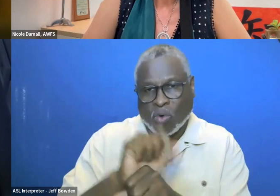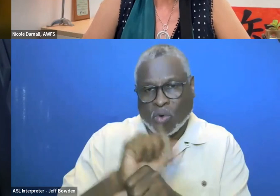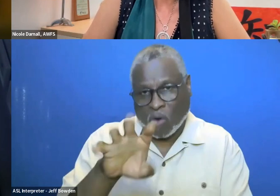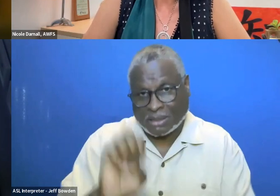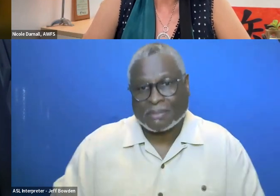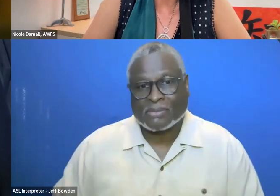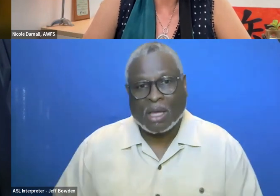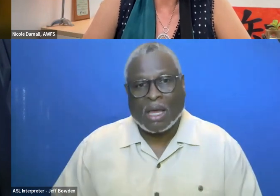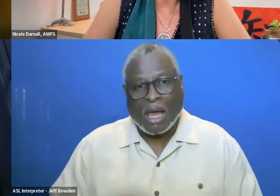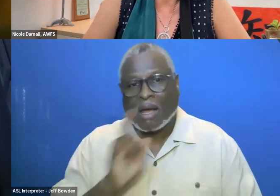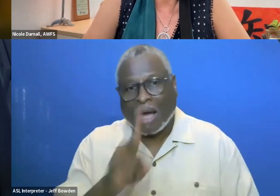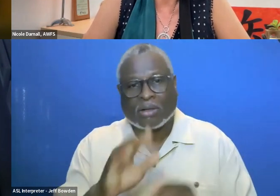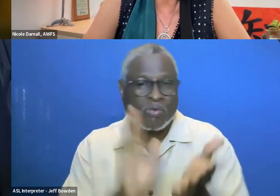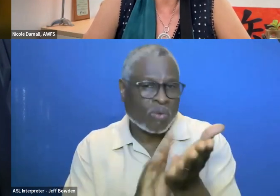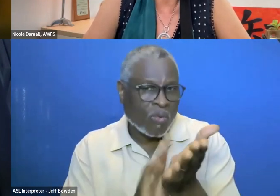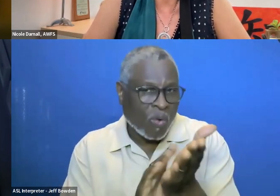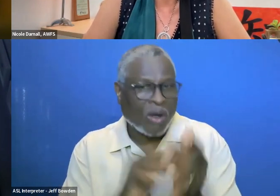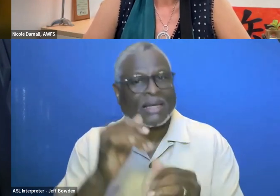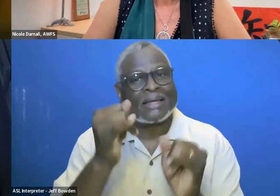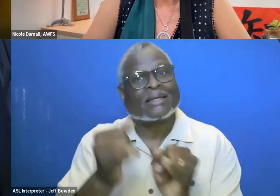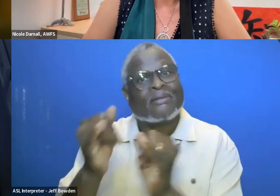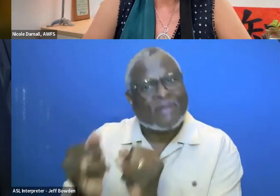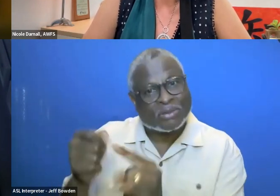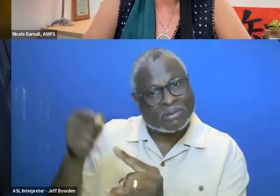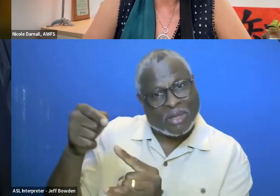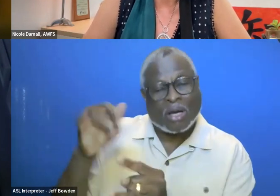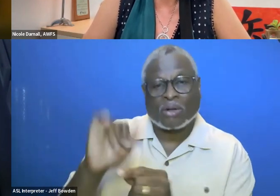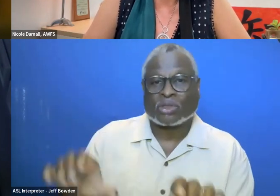How do you reward individuals that are going the extra mile,